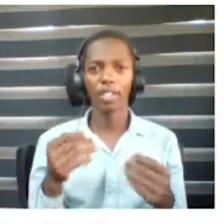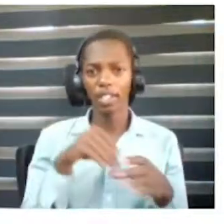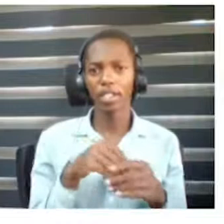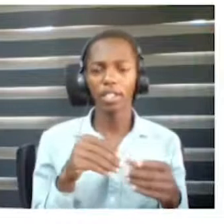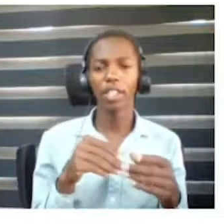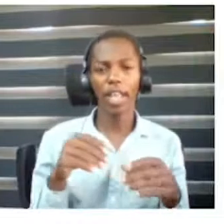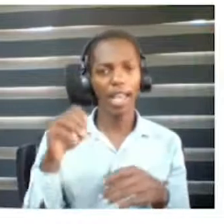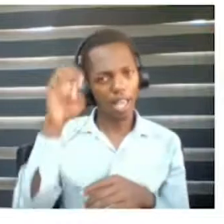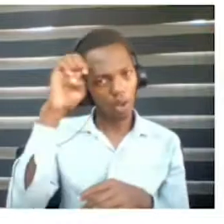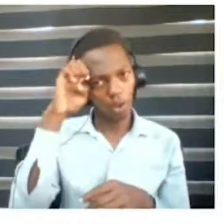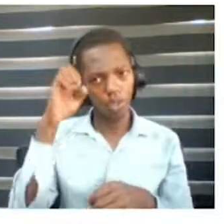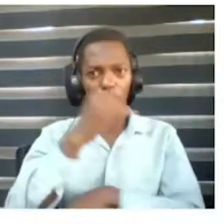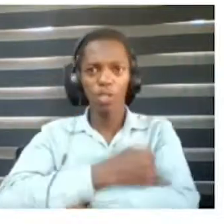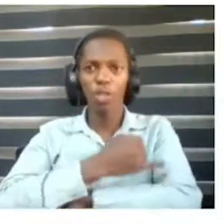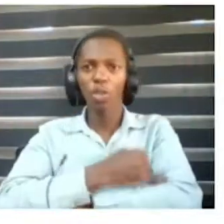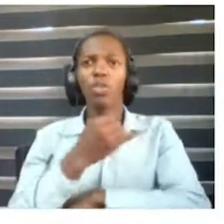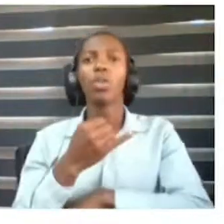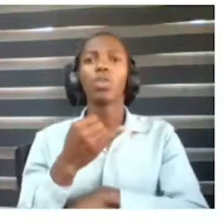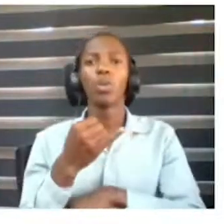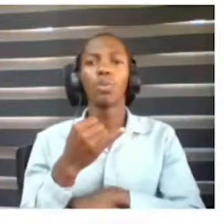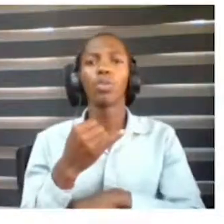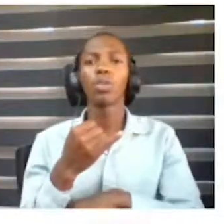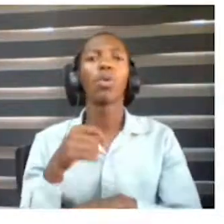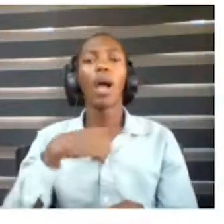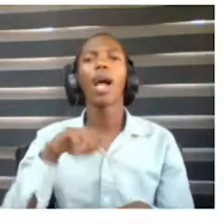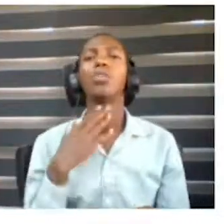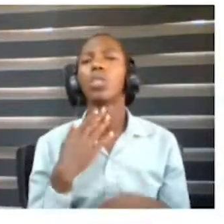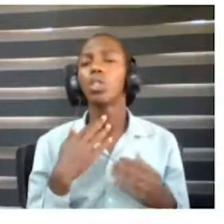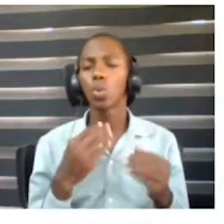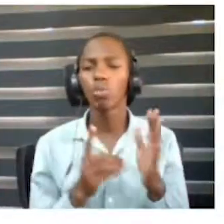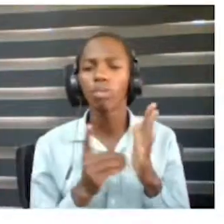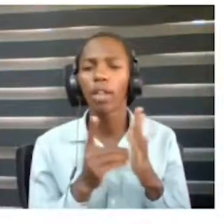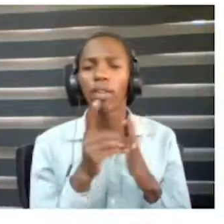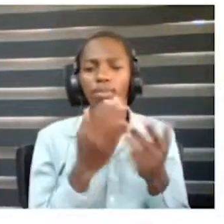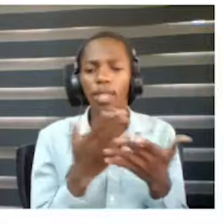I wanted to create something to aid them to enjoy sound